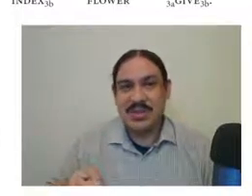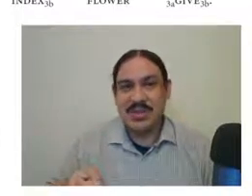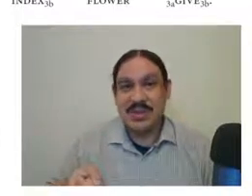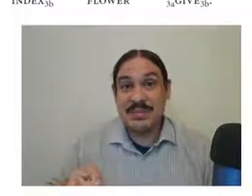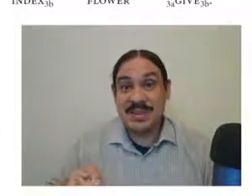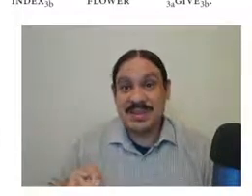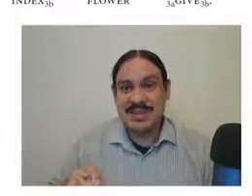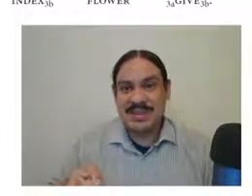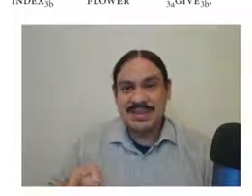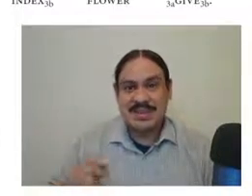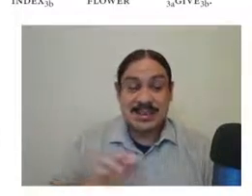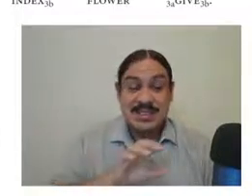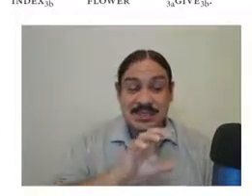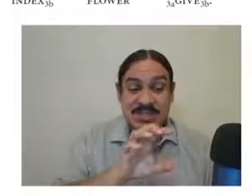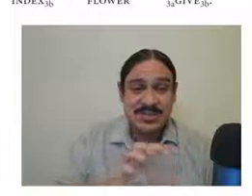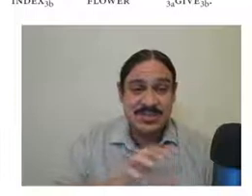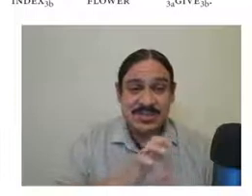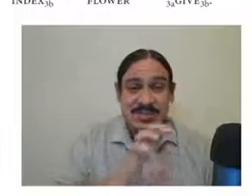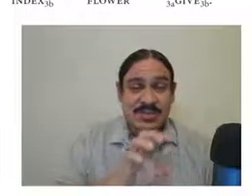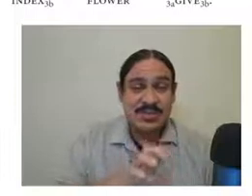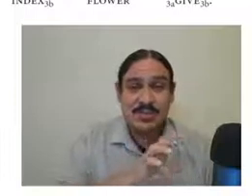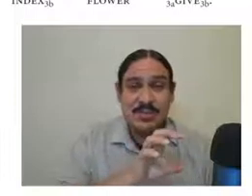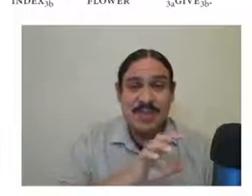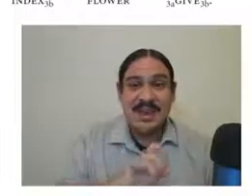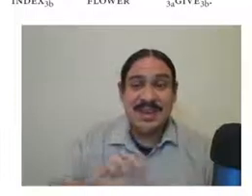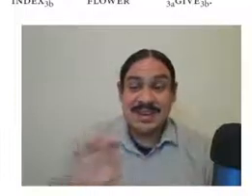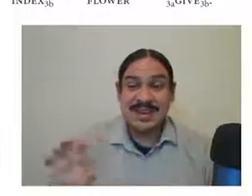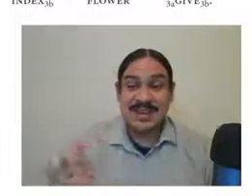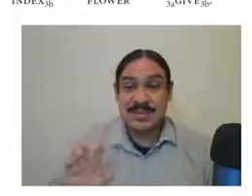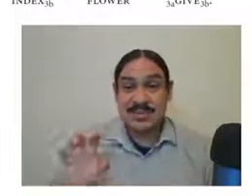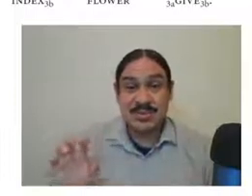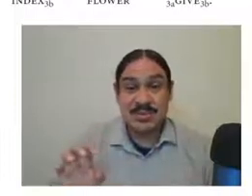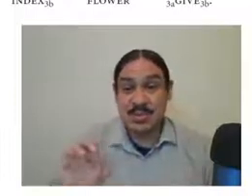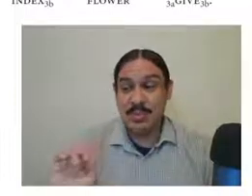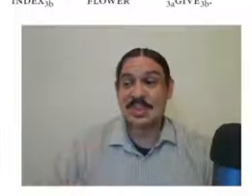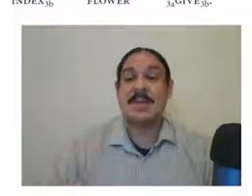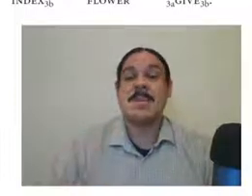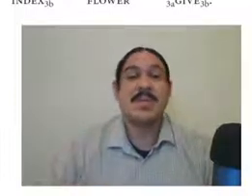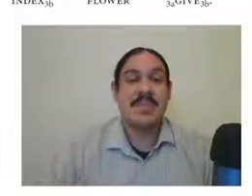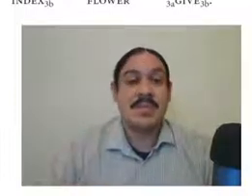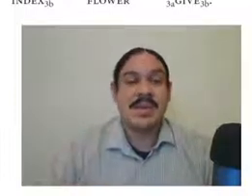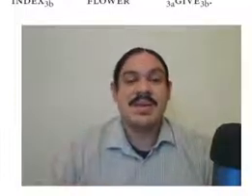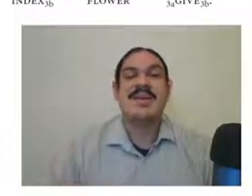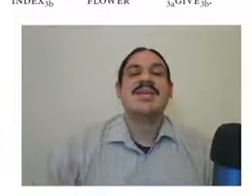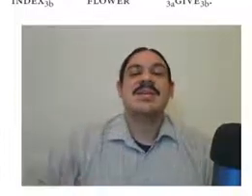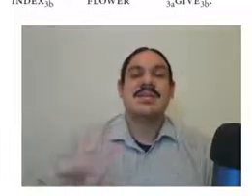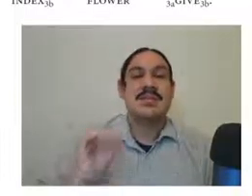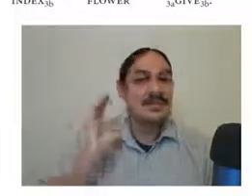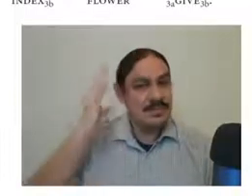3b so now this position is going to refer to man and this position to woman